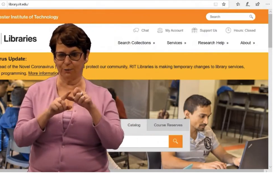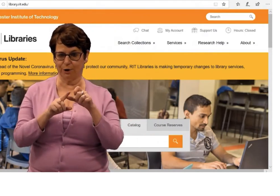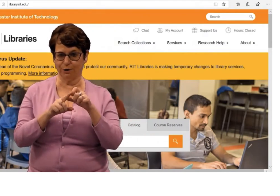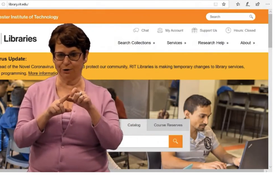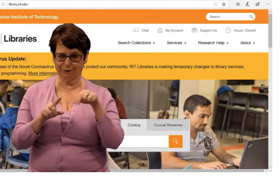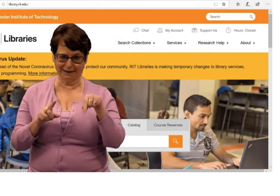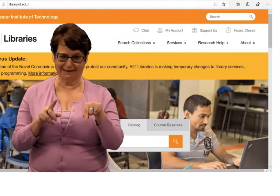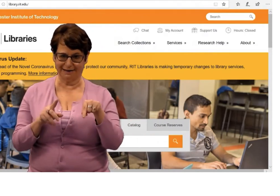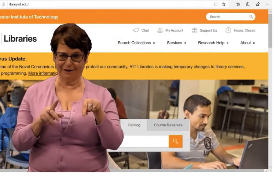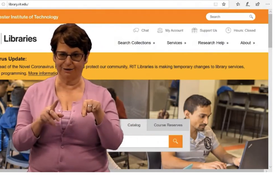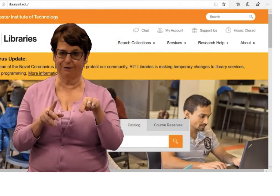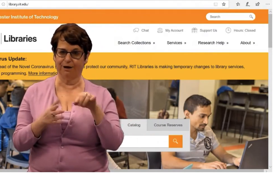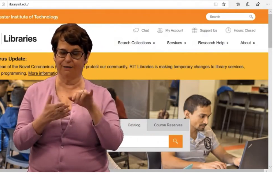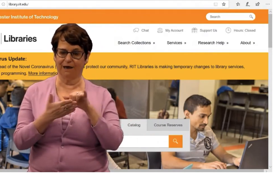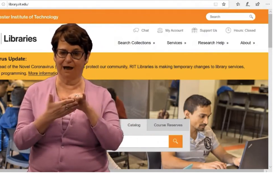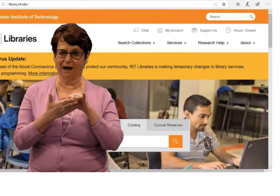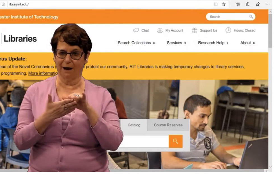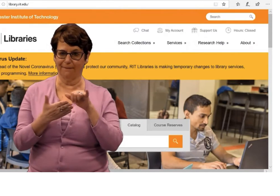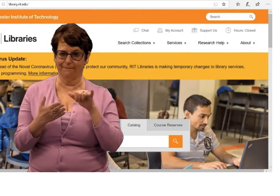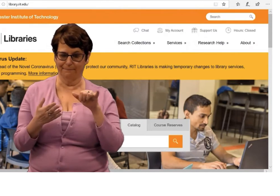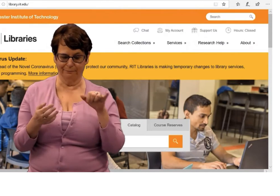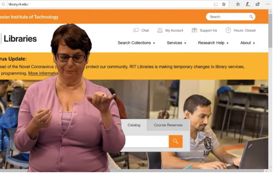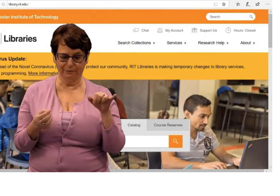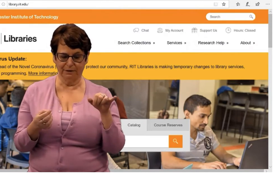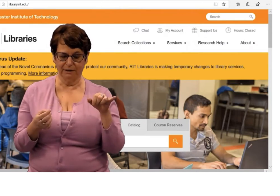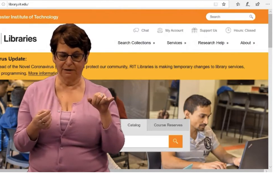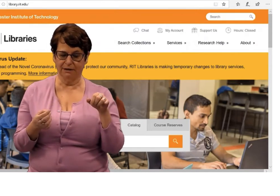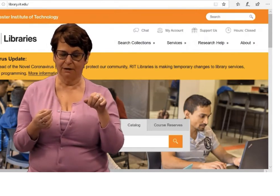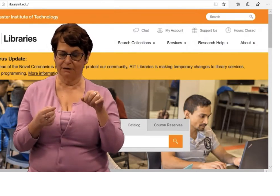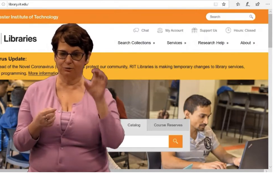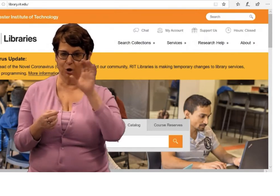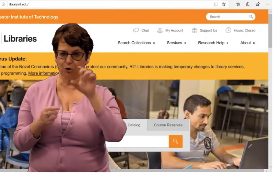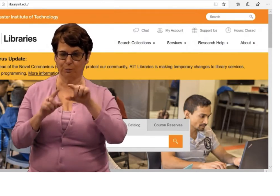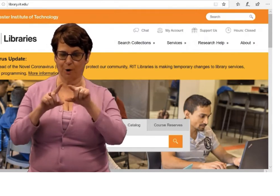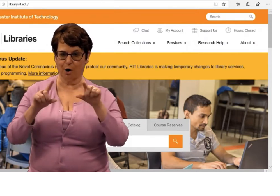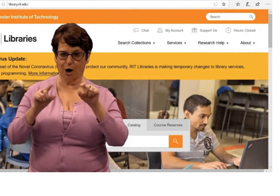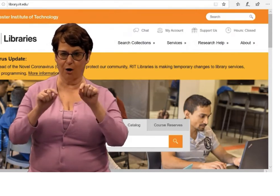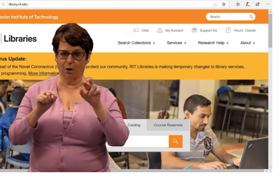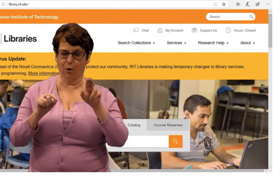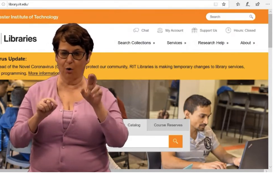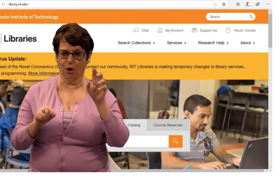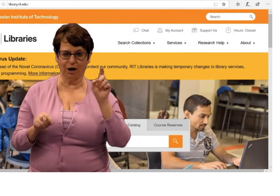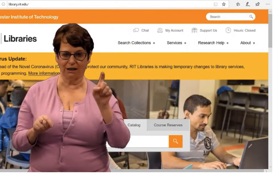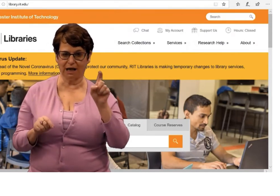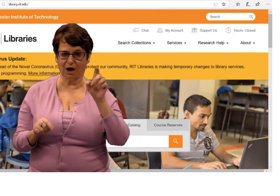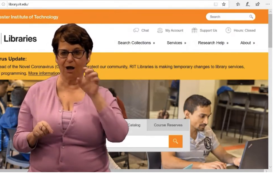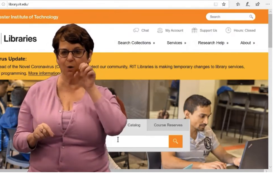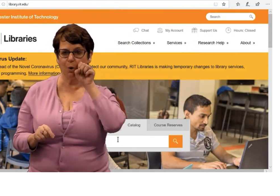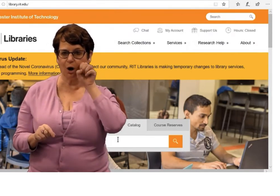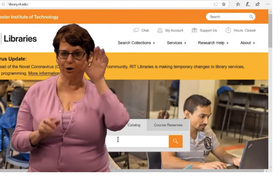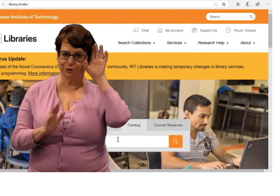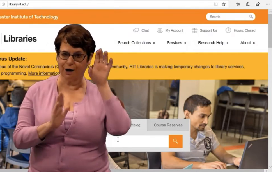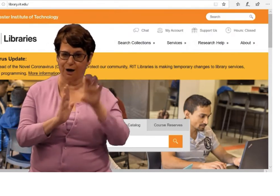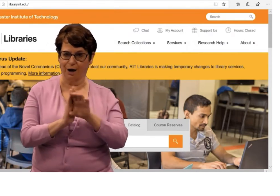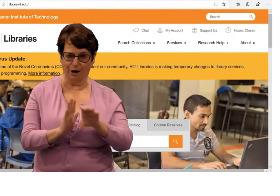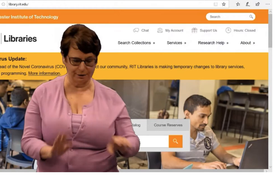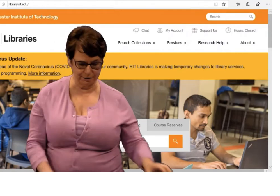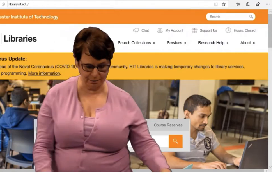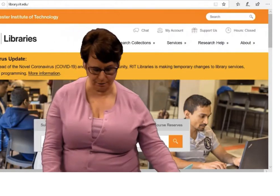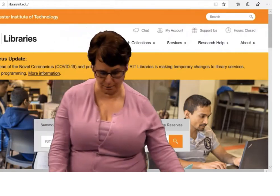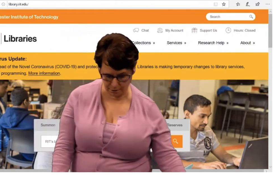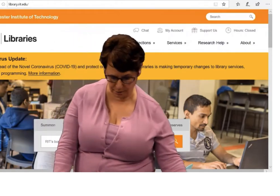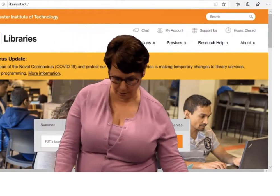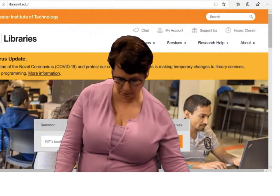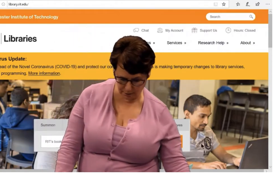You can type in your keywords here or in the search bar,